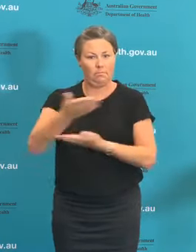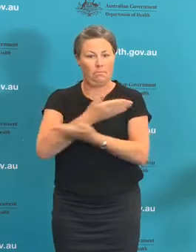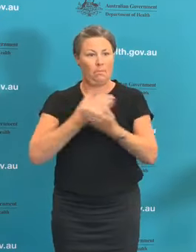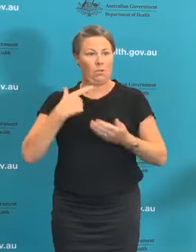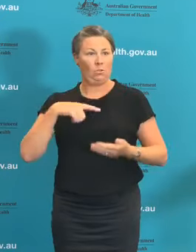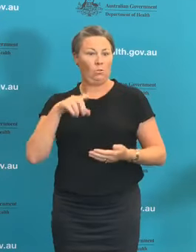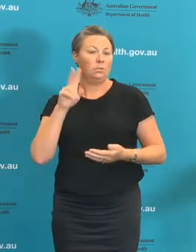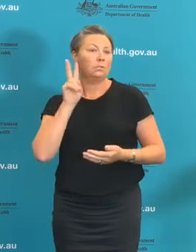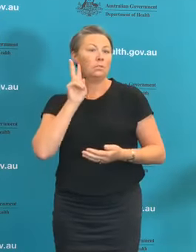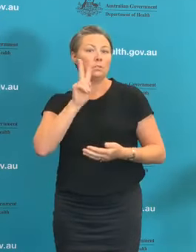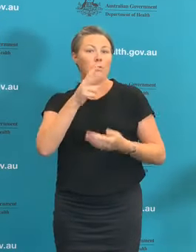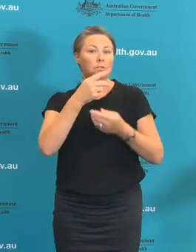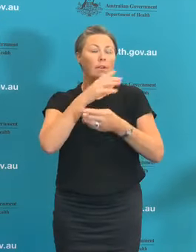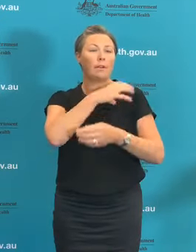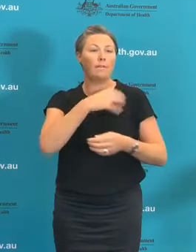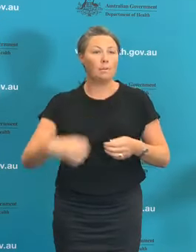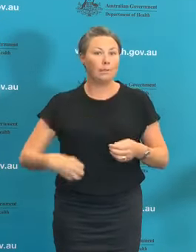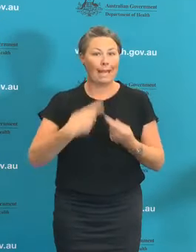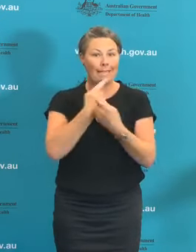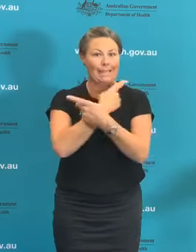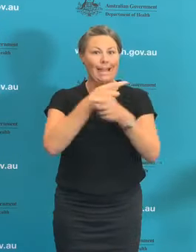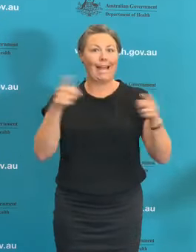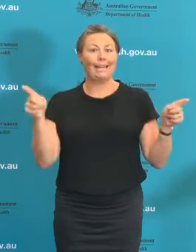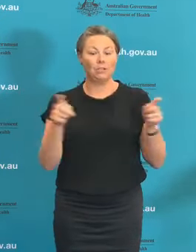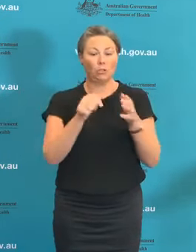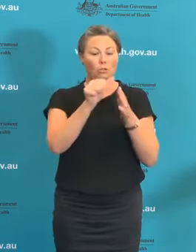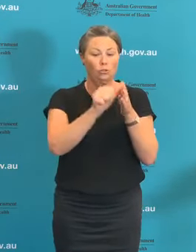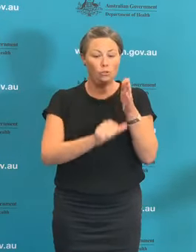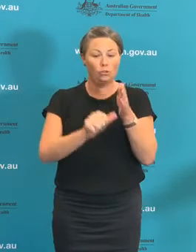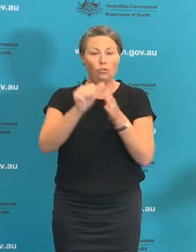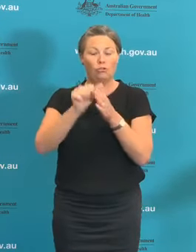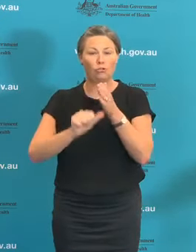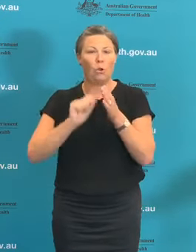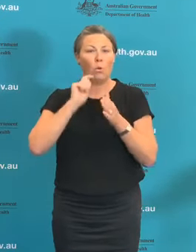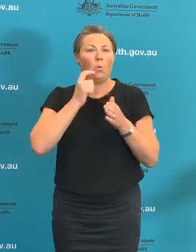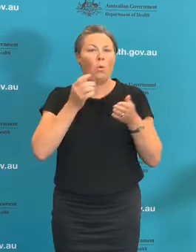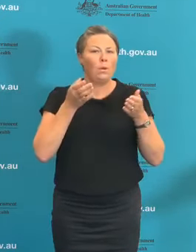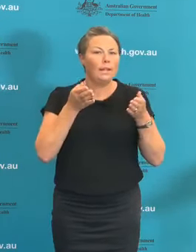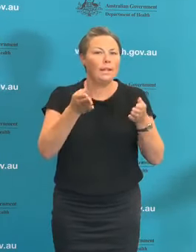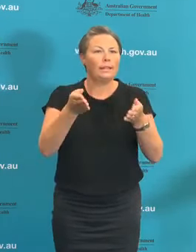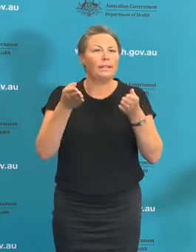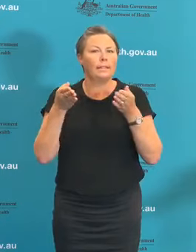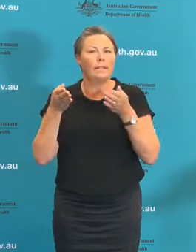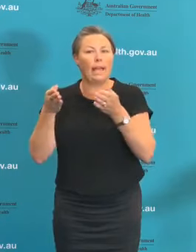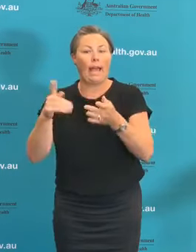the restrictions on elective surgery and I just wanted to pay tribute to that